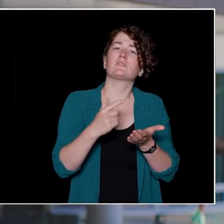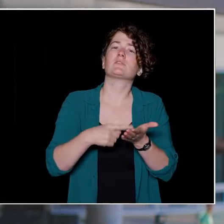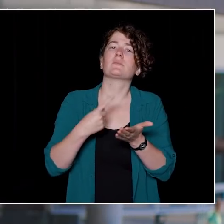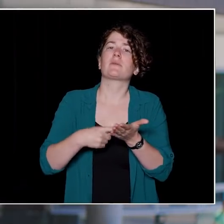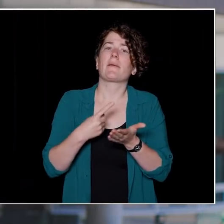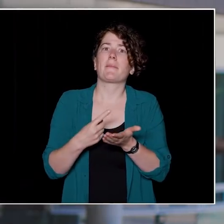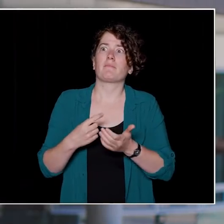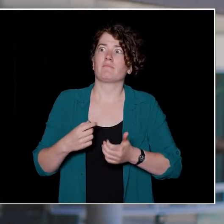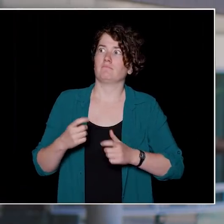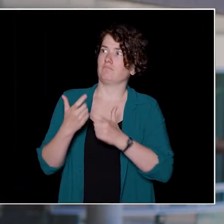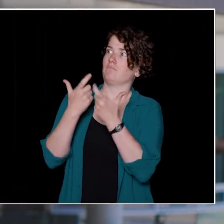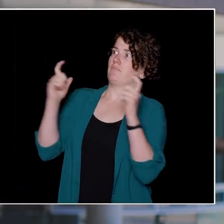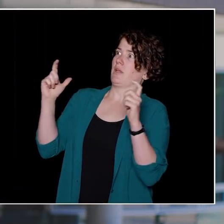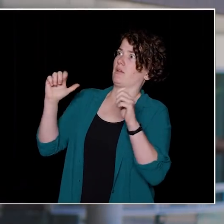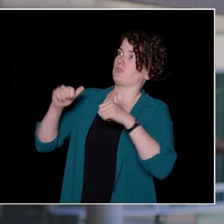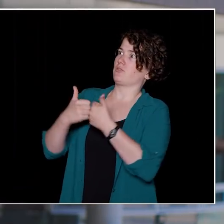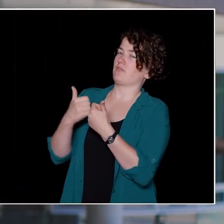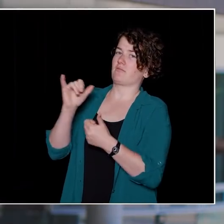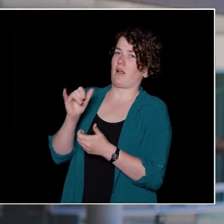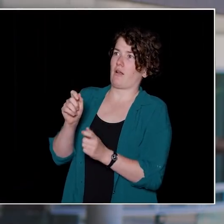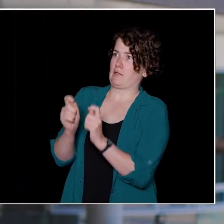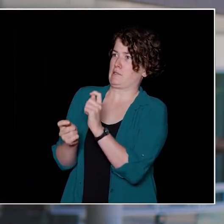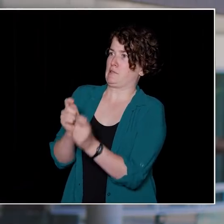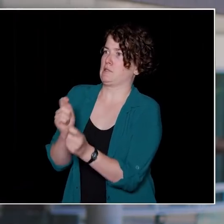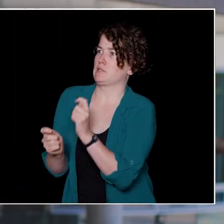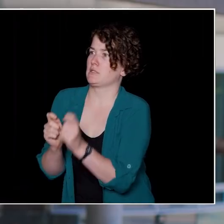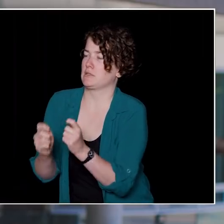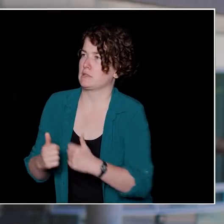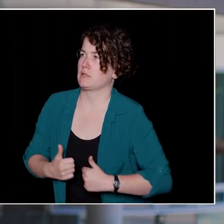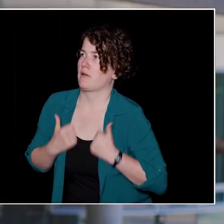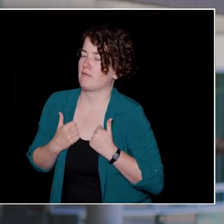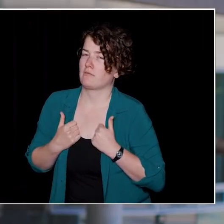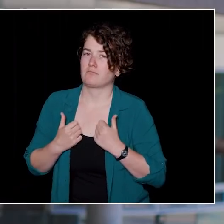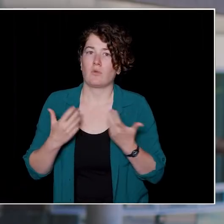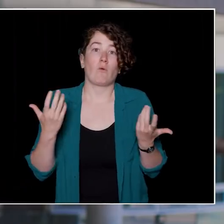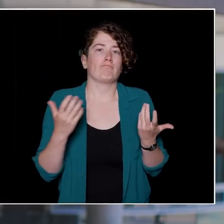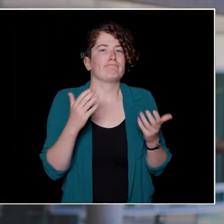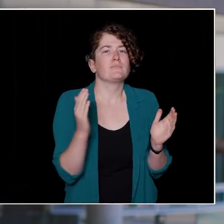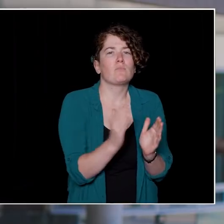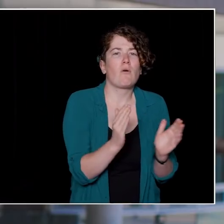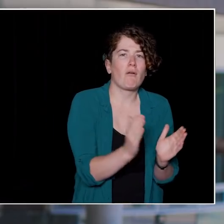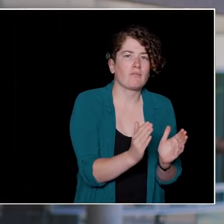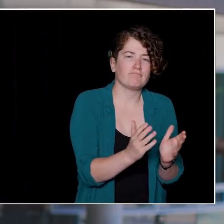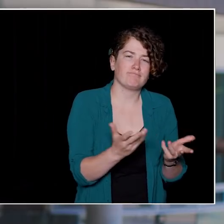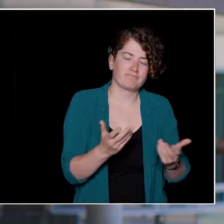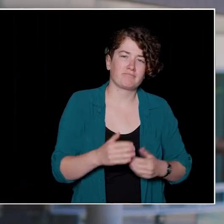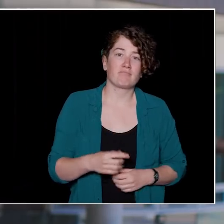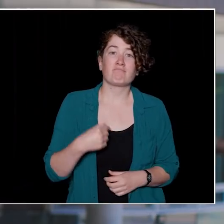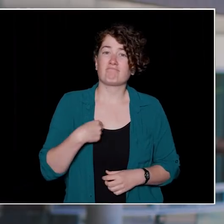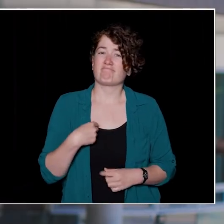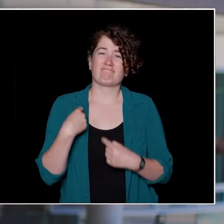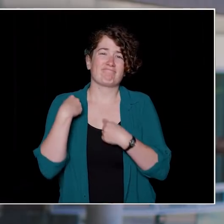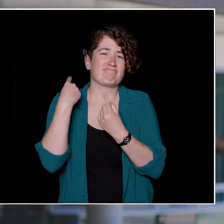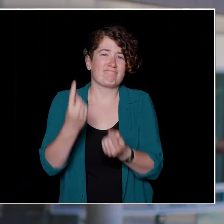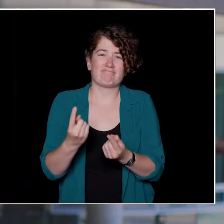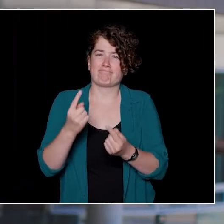And some are small, like for getting to unmute yourself on a virtual call for the hundredth time. I faced lots of challenges during my time here at UBC.